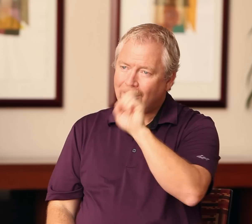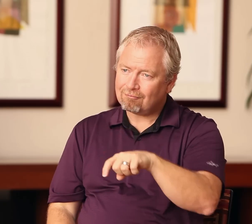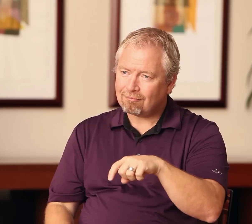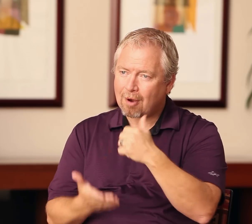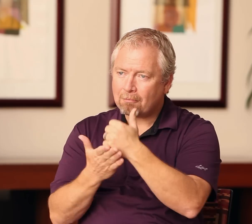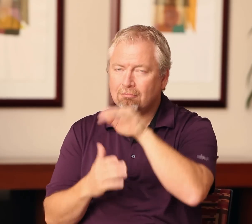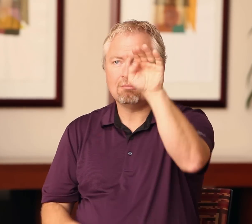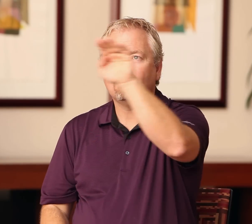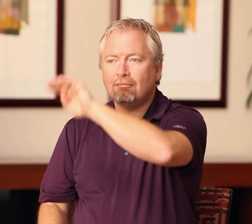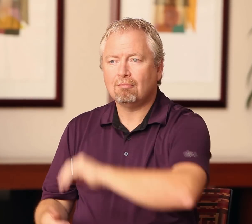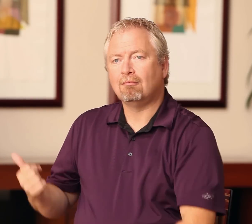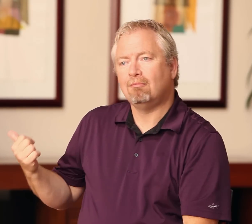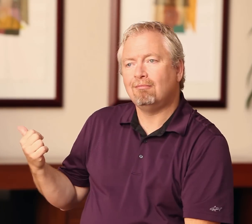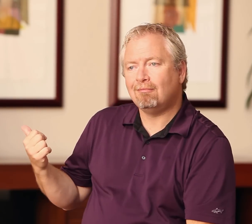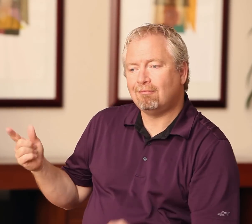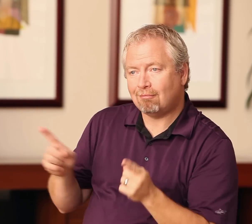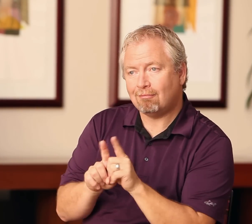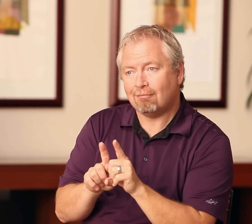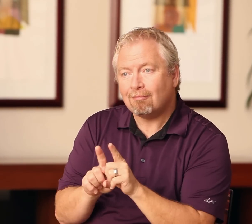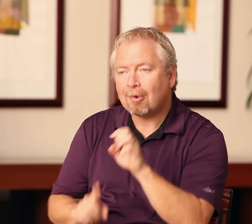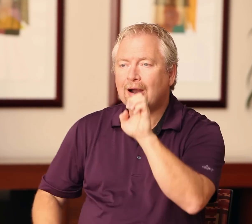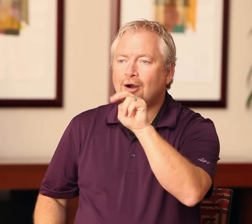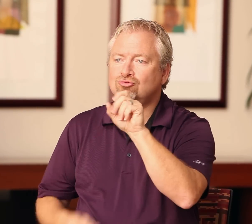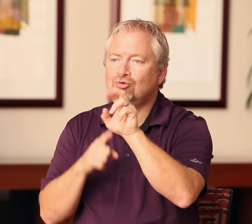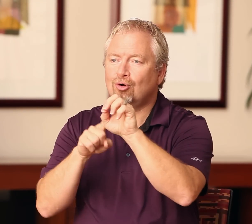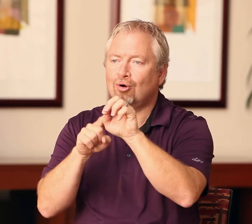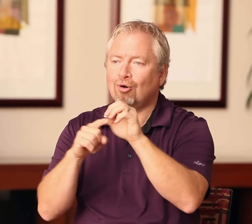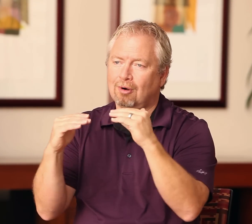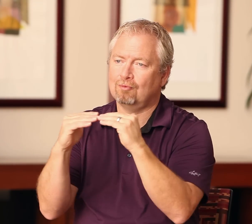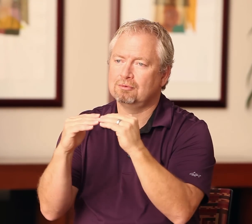Hearing interpreters have to help, serve as allies, and promote CDIs as team members.